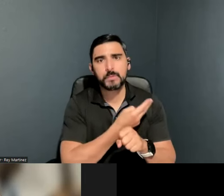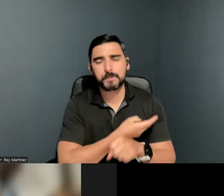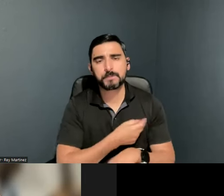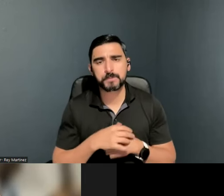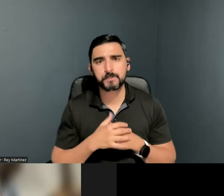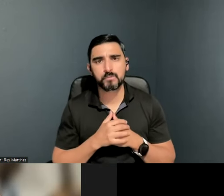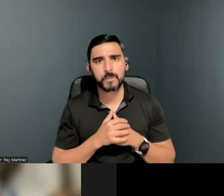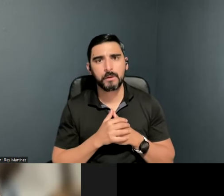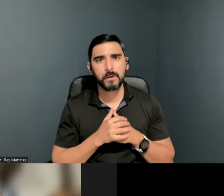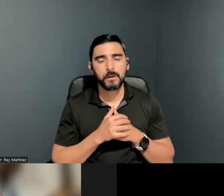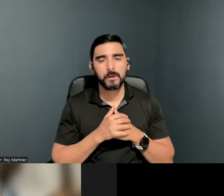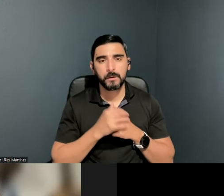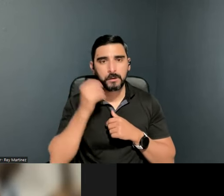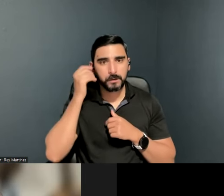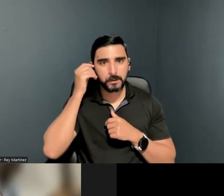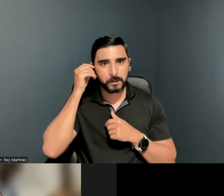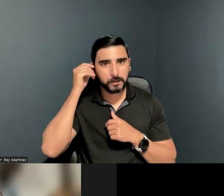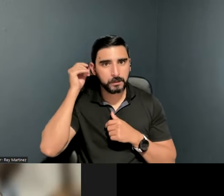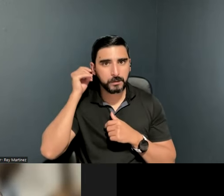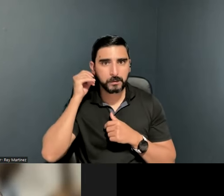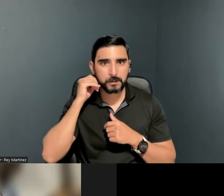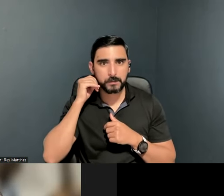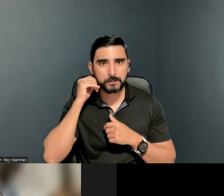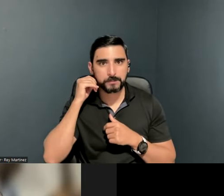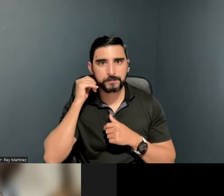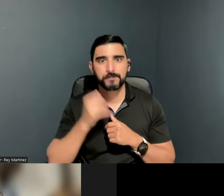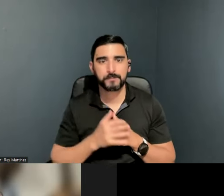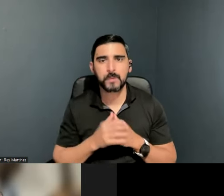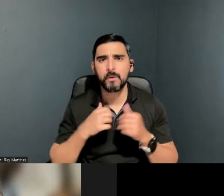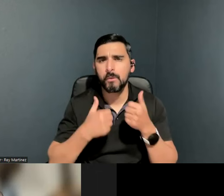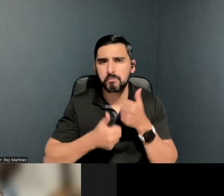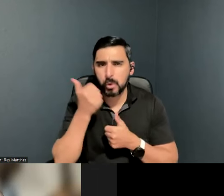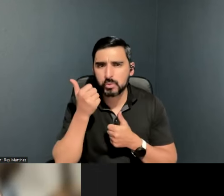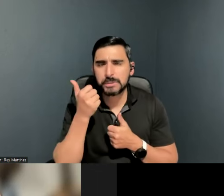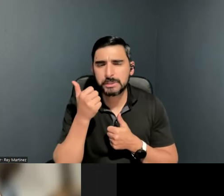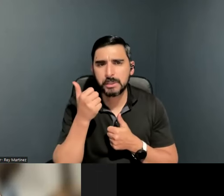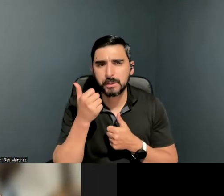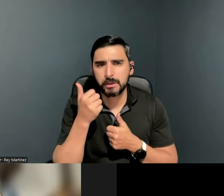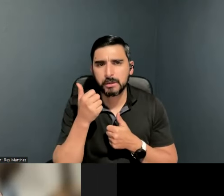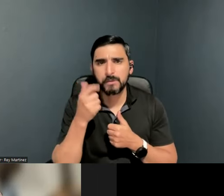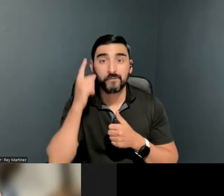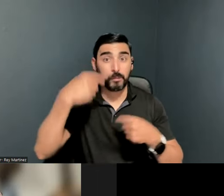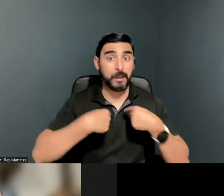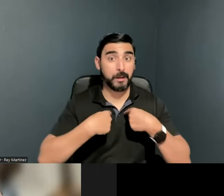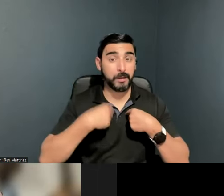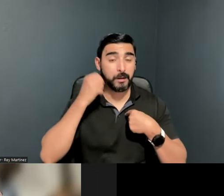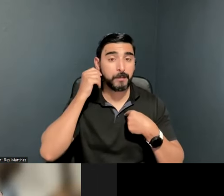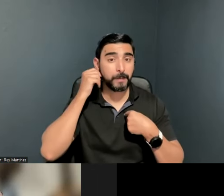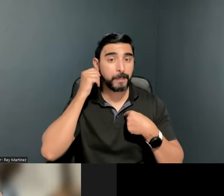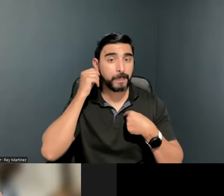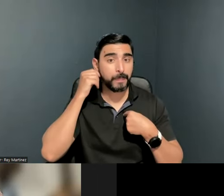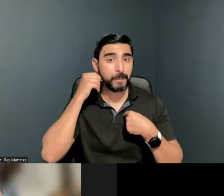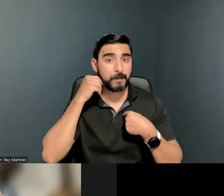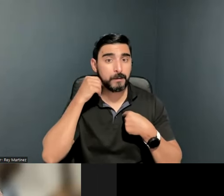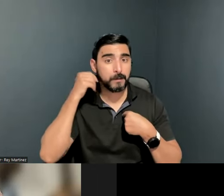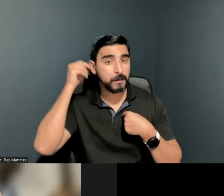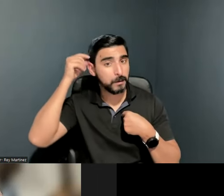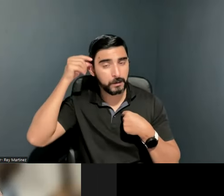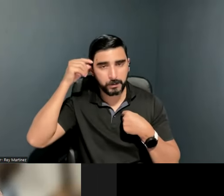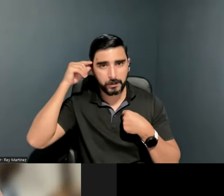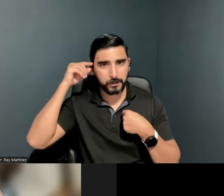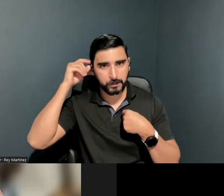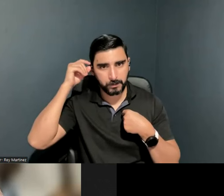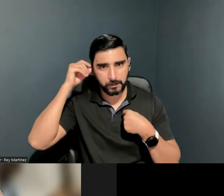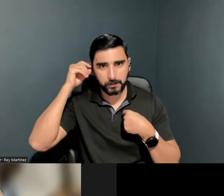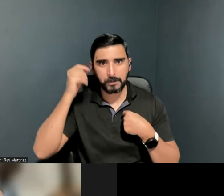It is mostly, I think just for me anyways, a lot of the downsides of it is that it is an